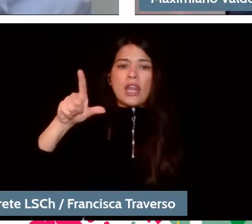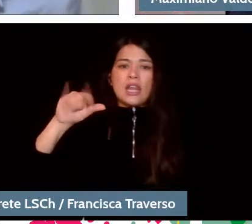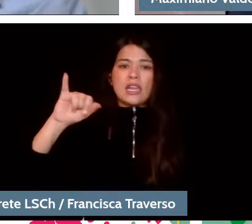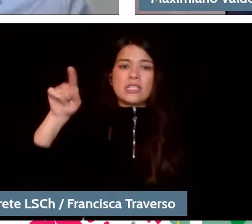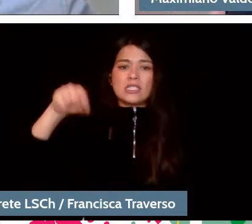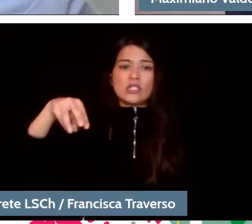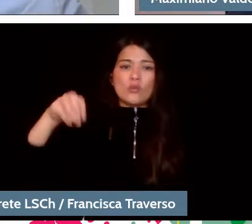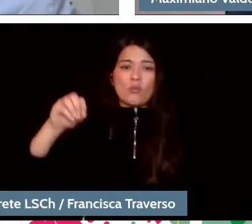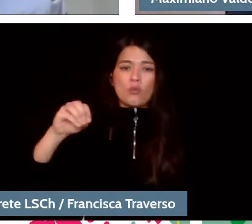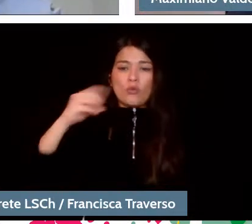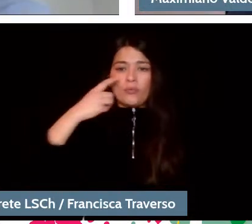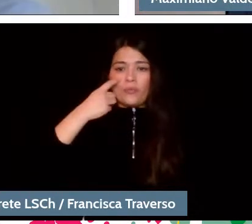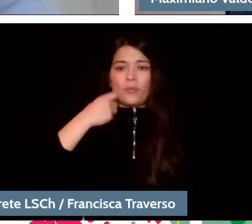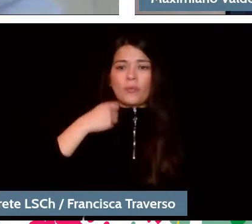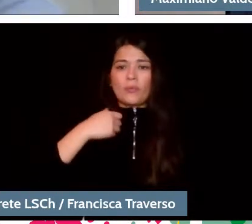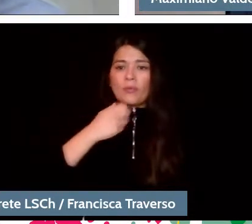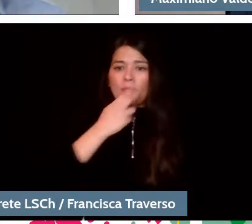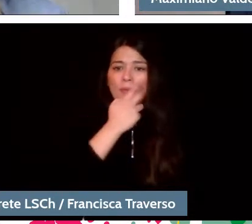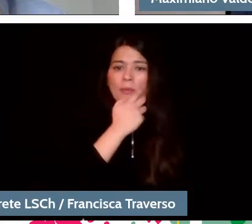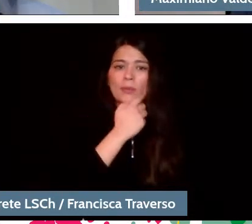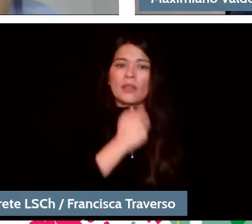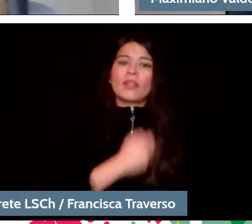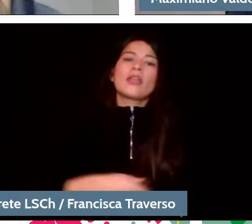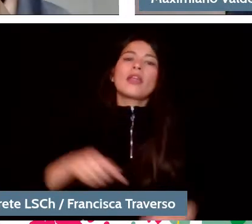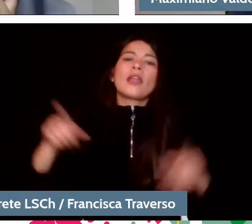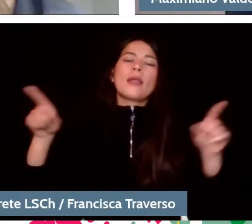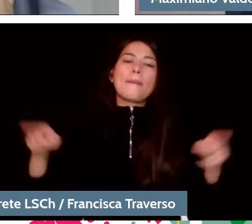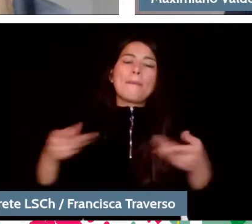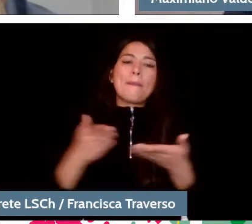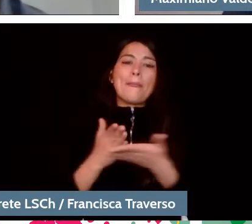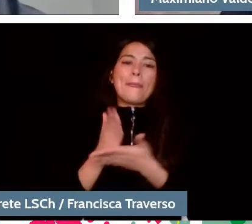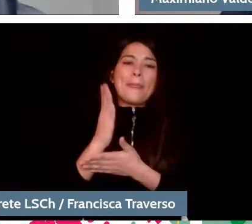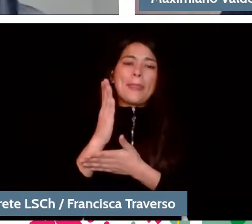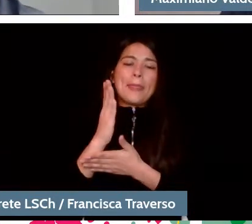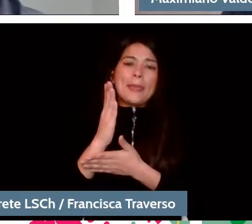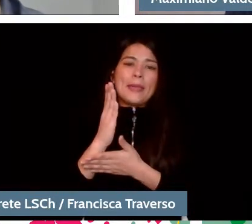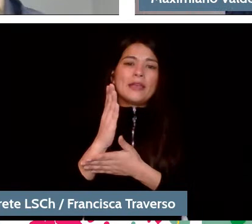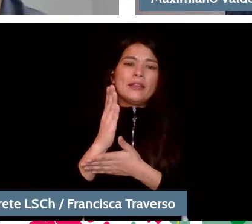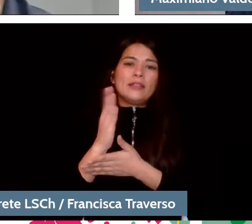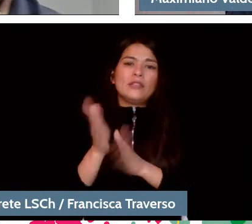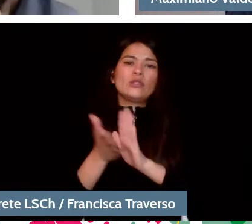born a lot during the Napoleonic invasion and generated all subsequent nationalisms